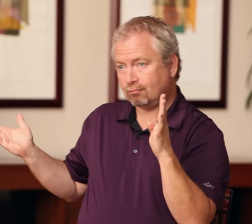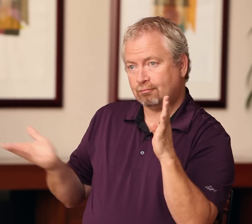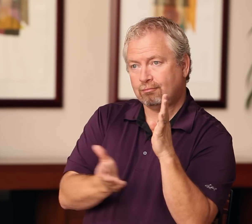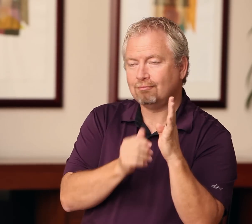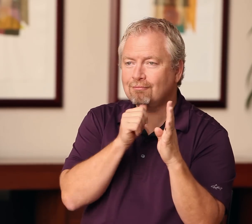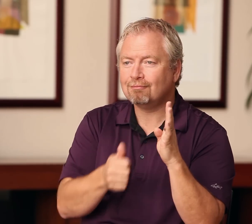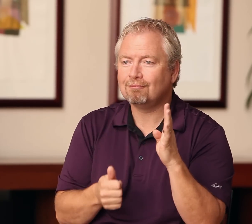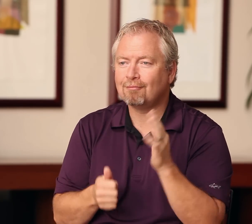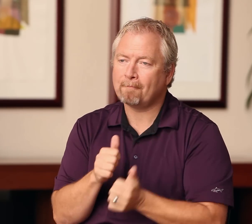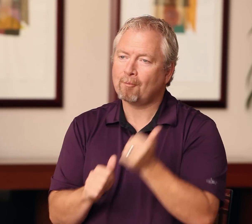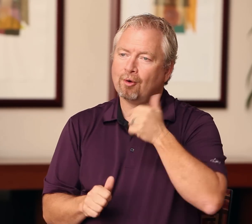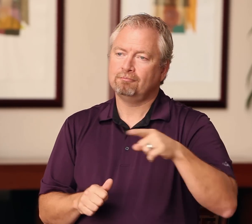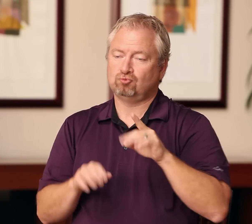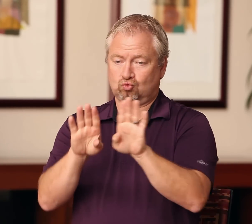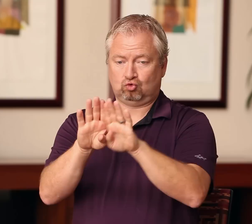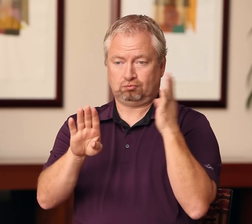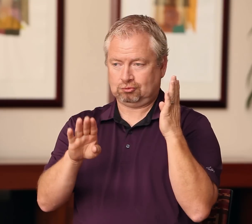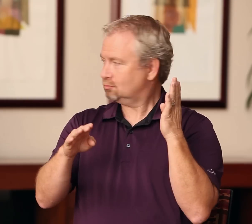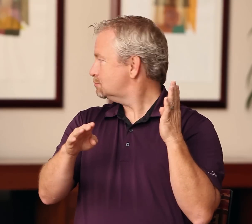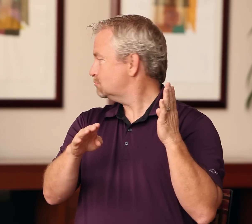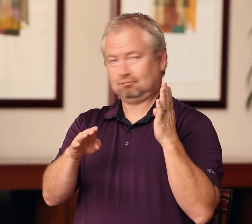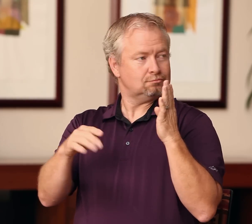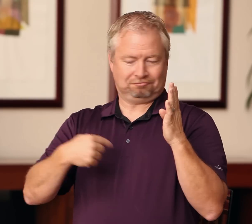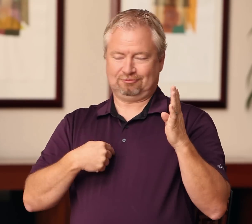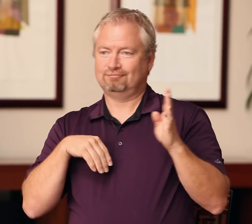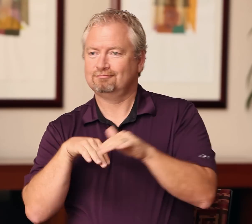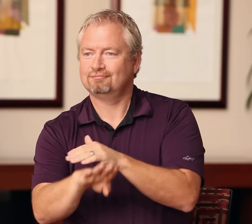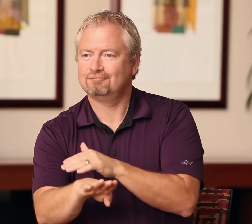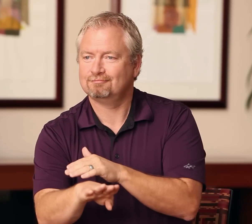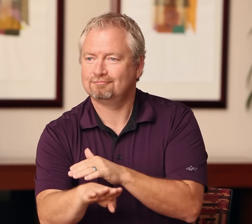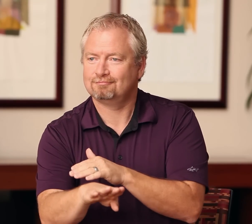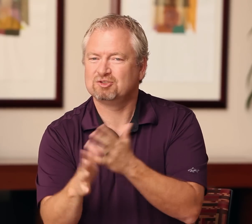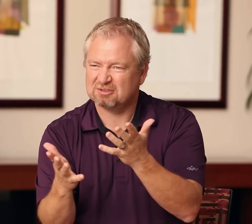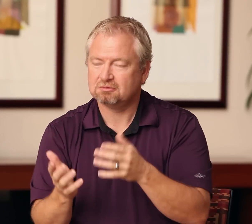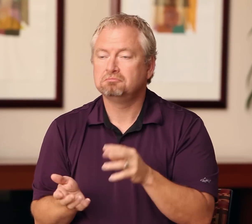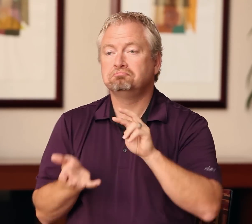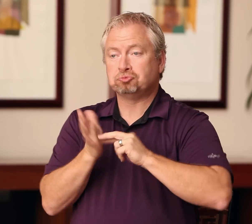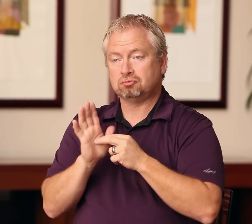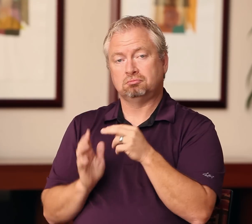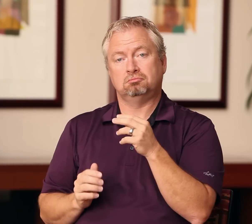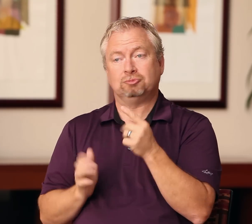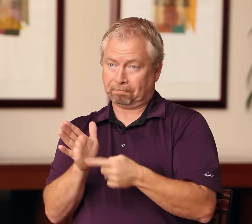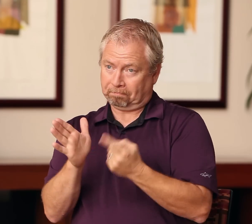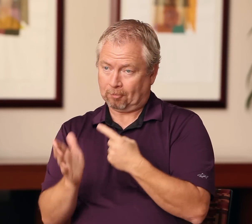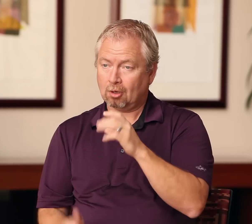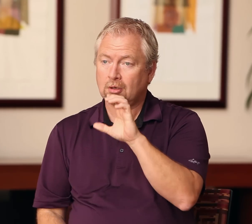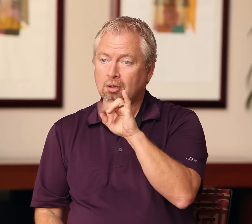Most, when they see a door open, will grab the opportunity to enter first before others. What this means is that sometimes CDIs will see doors open and invite a hearing interpreter